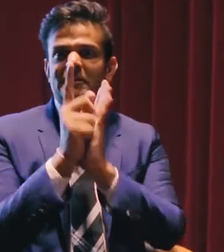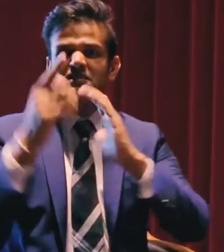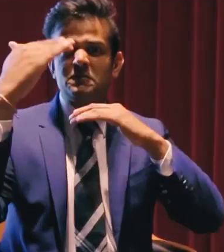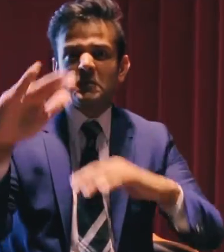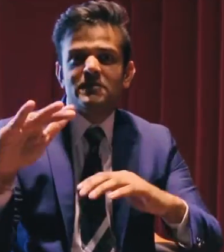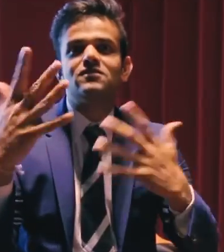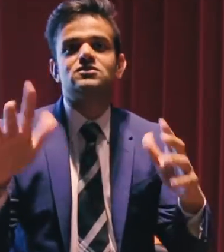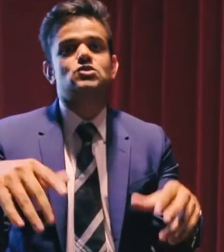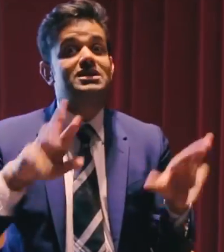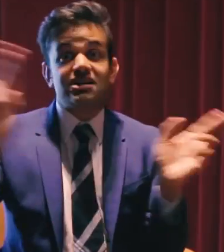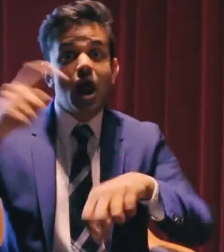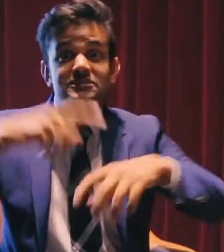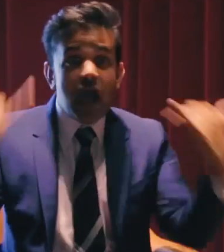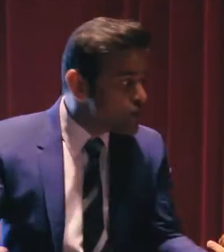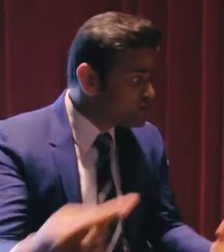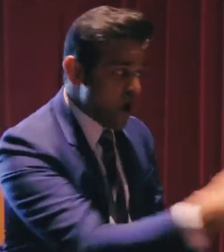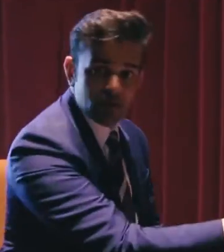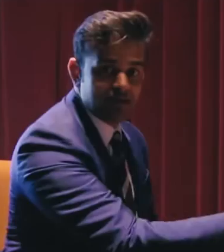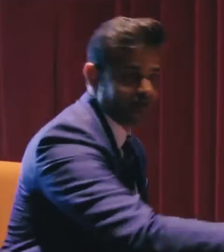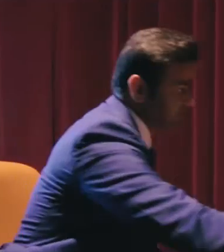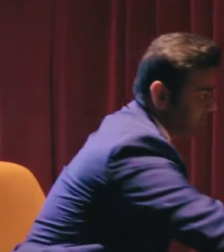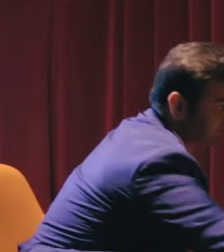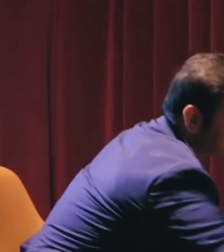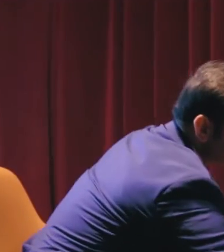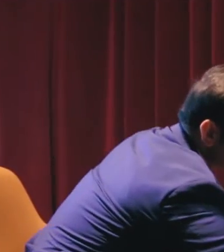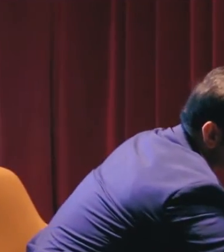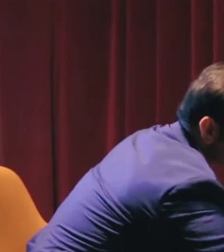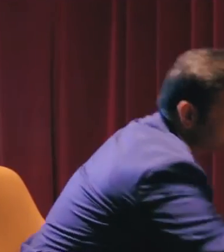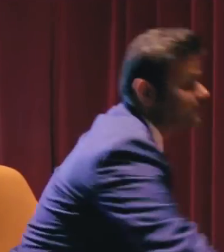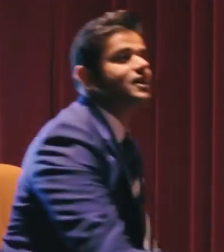Inc. Now we've only got twenty minutes, and time starts now.